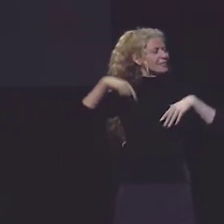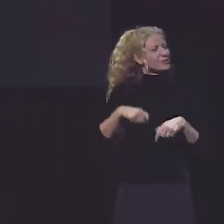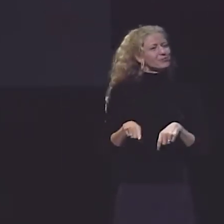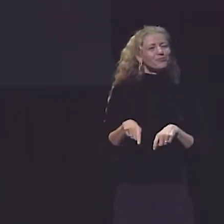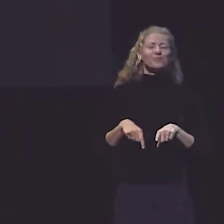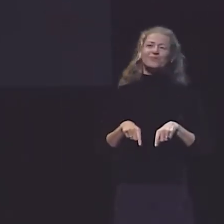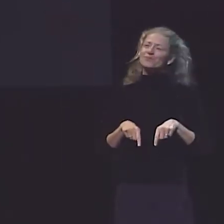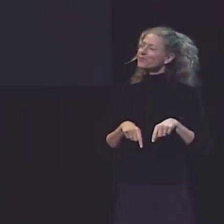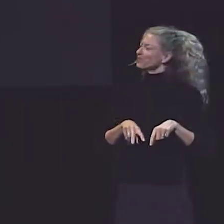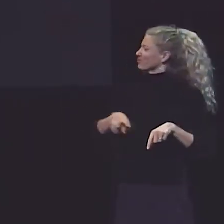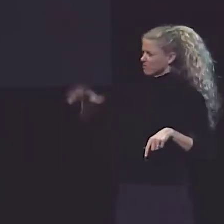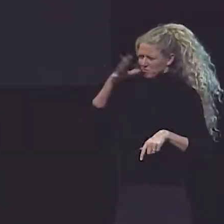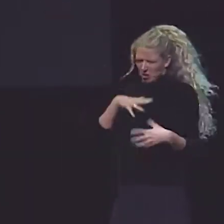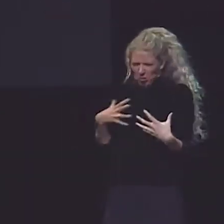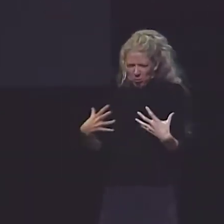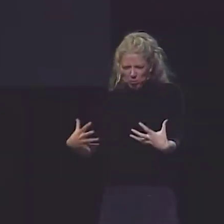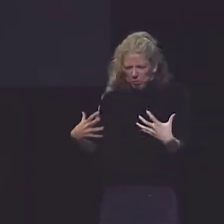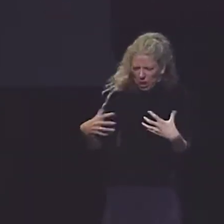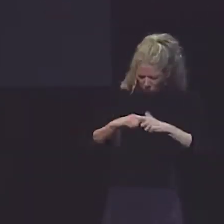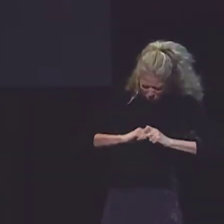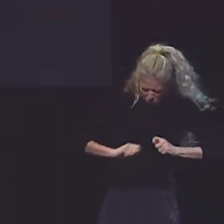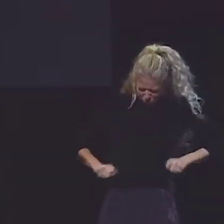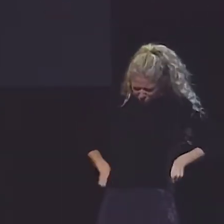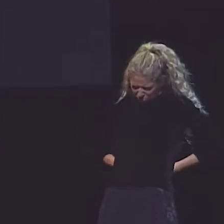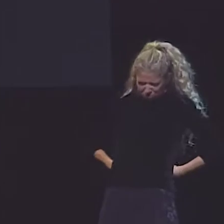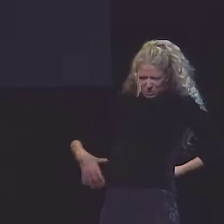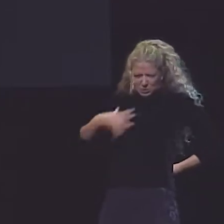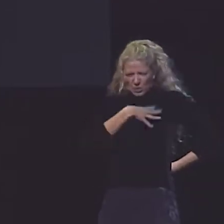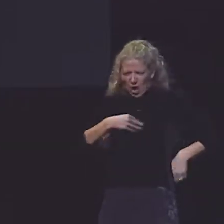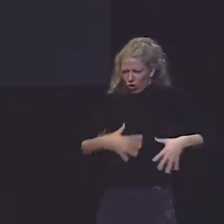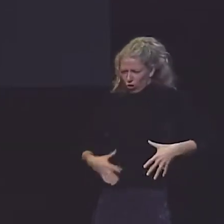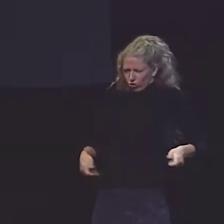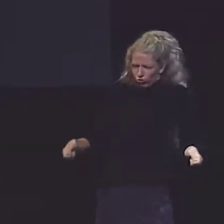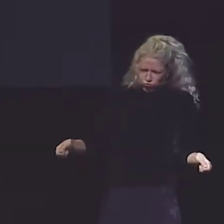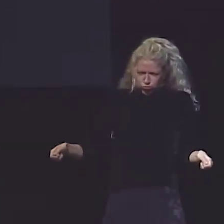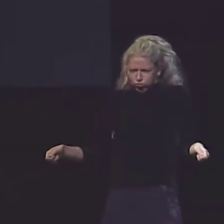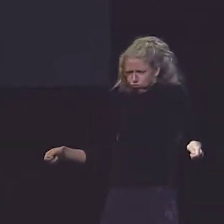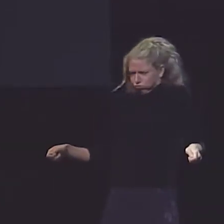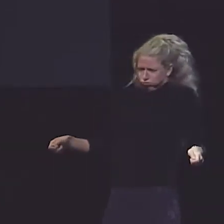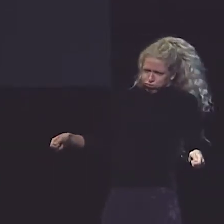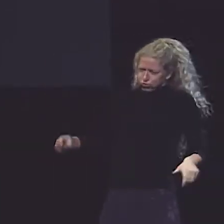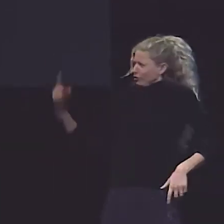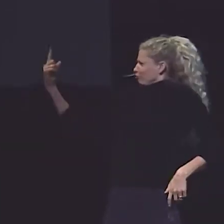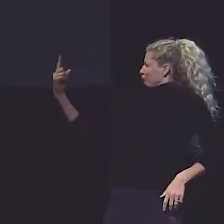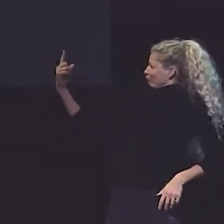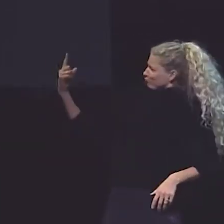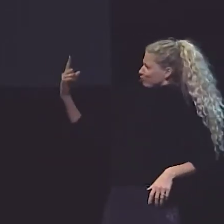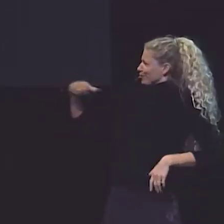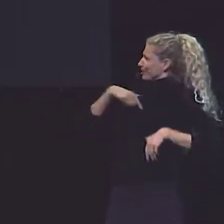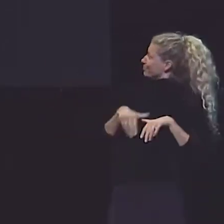THE BRIGHT WINDOWS SHINE THE LIGHT INTO THE ROOM. THE BIG, HEAVY CAFETERIA LADY